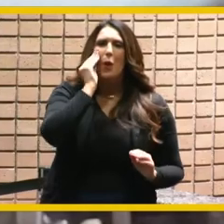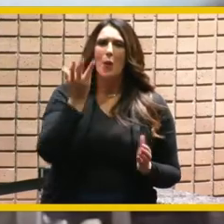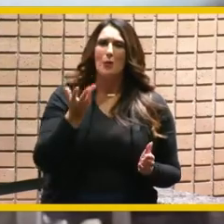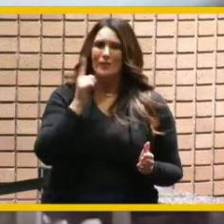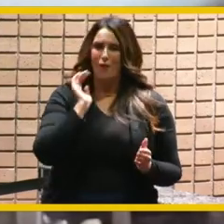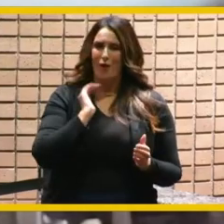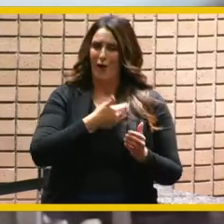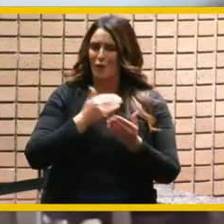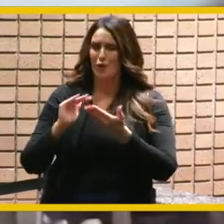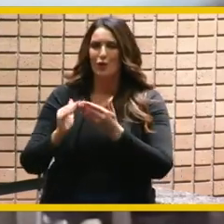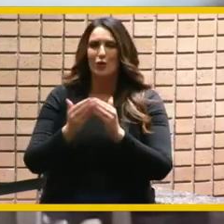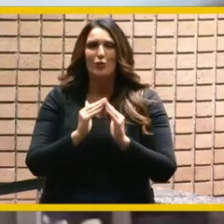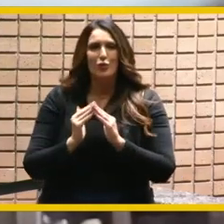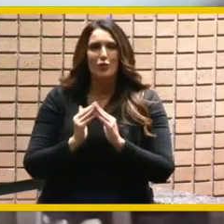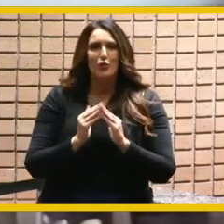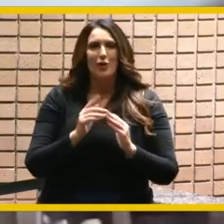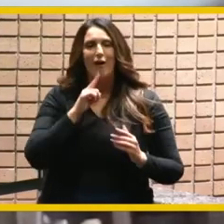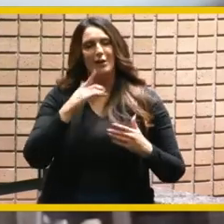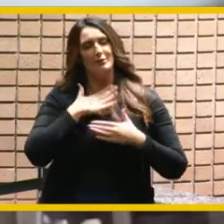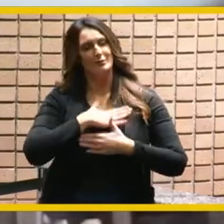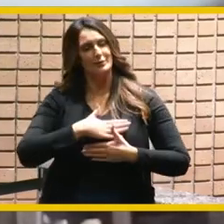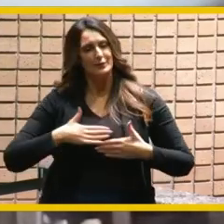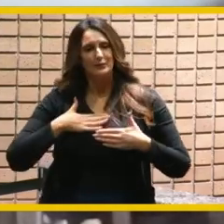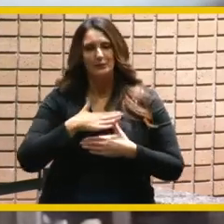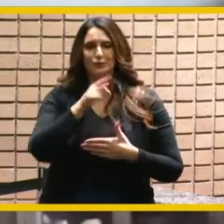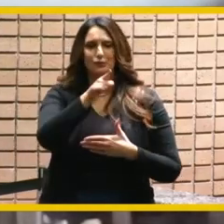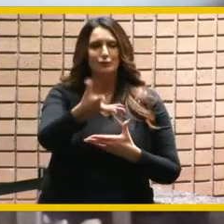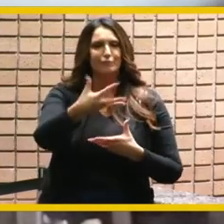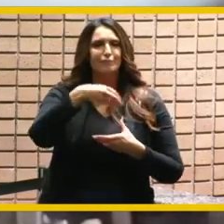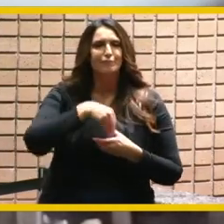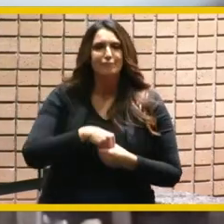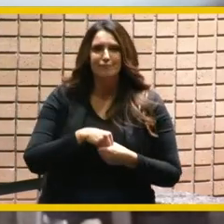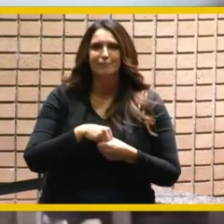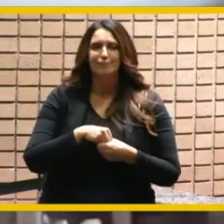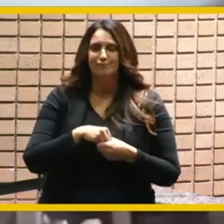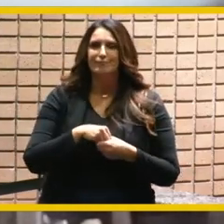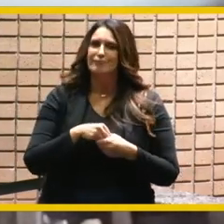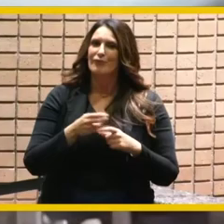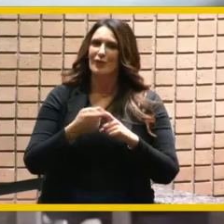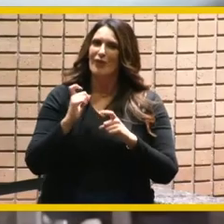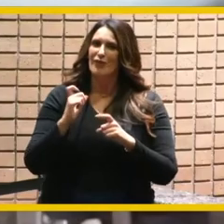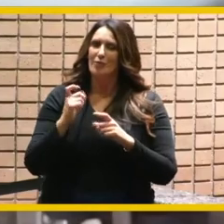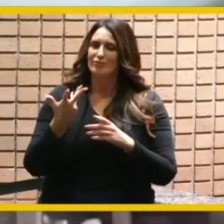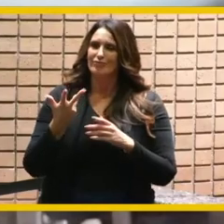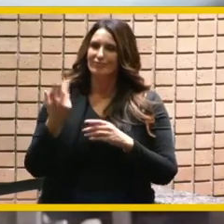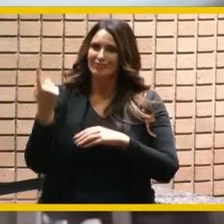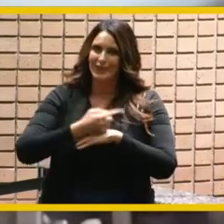well i appreciate your involving me early on too in the planning for the youth innovation center